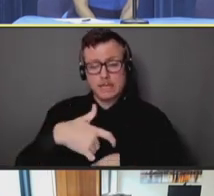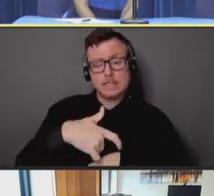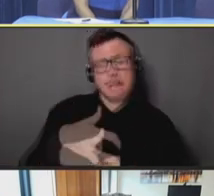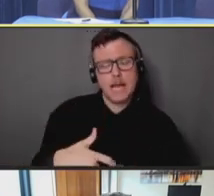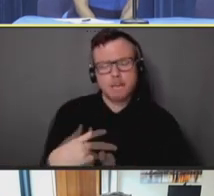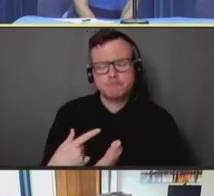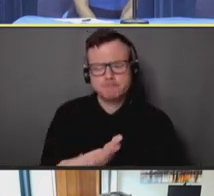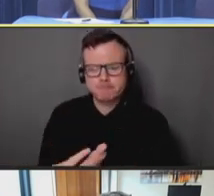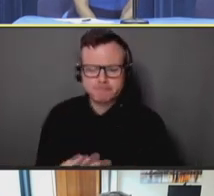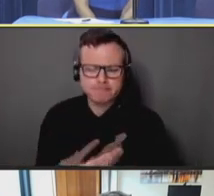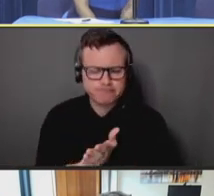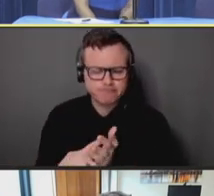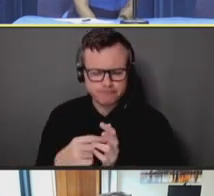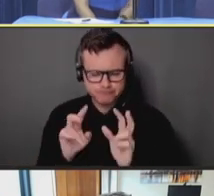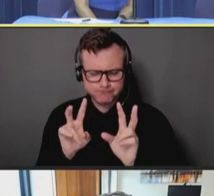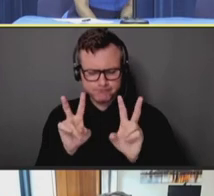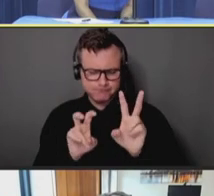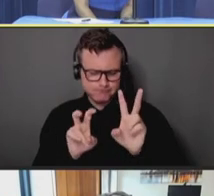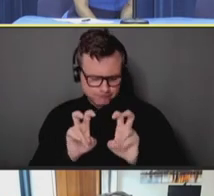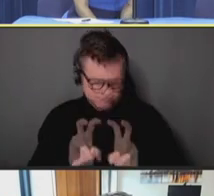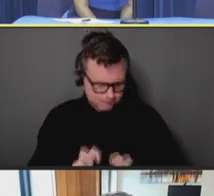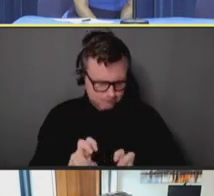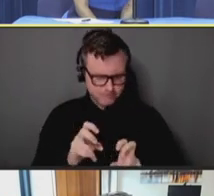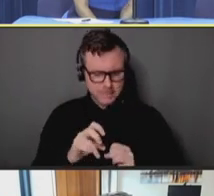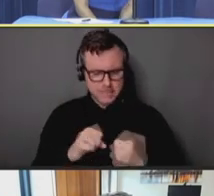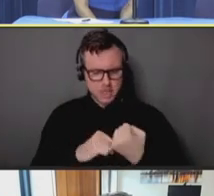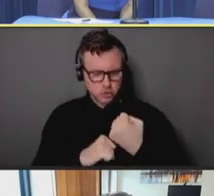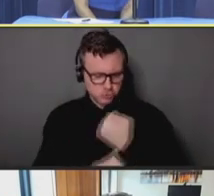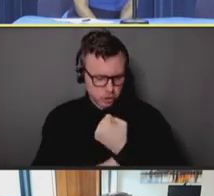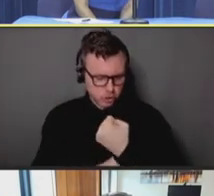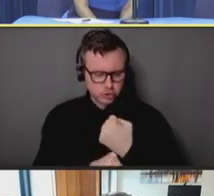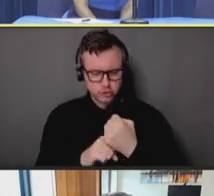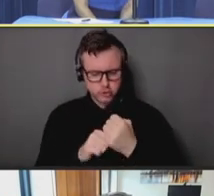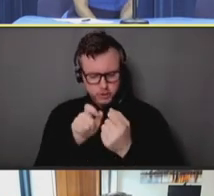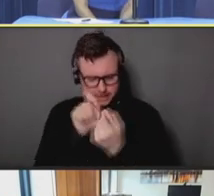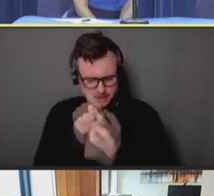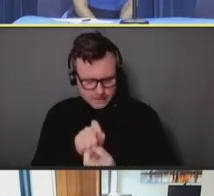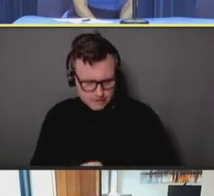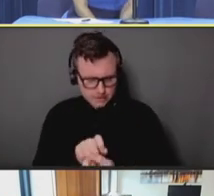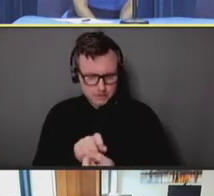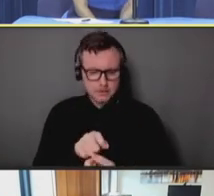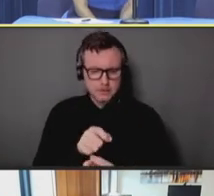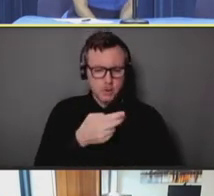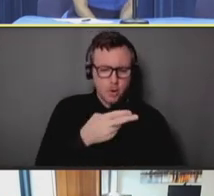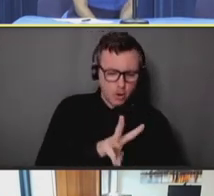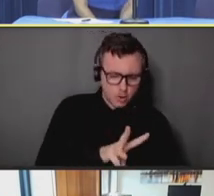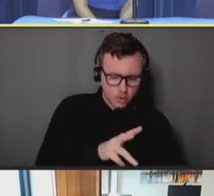at the infrastructure, and the details, and hardware-software issues with HPOP and VTrckS.